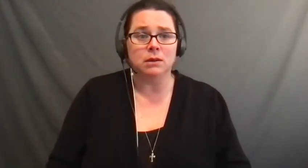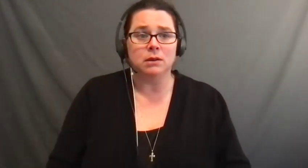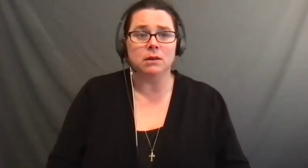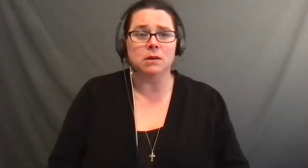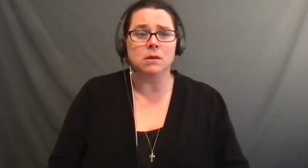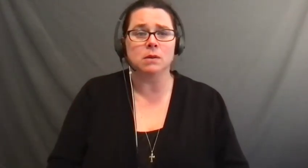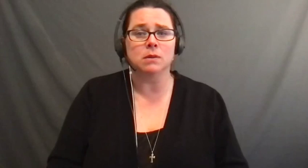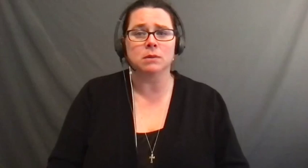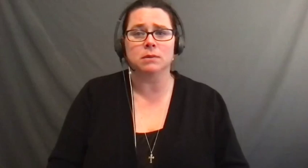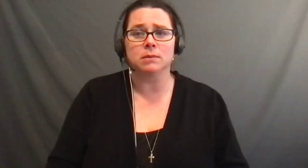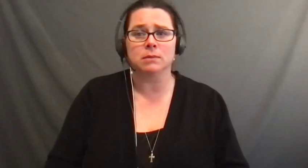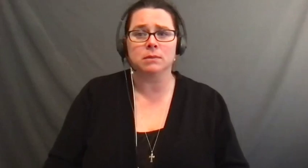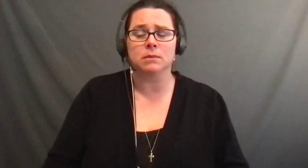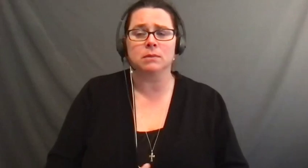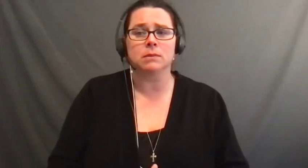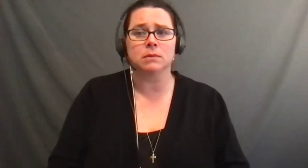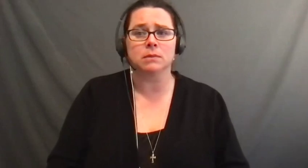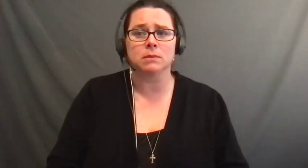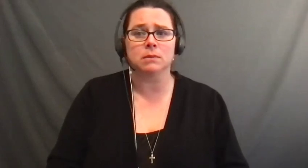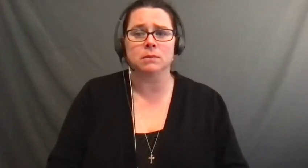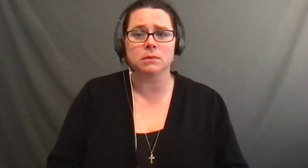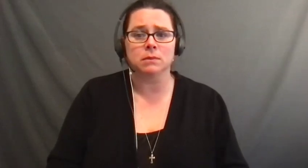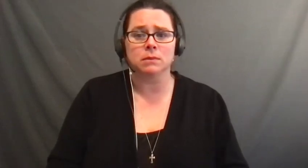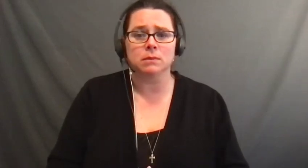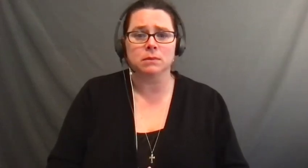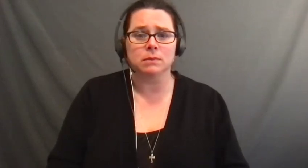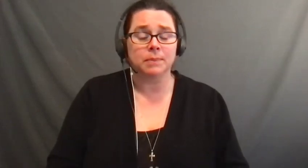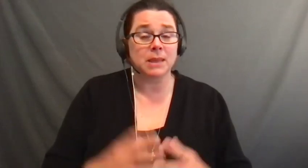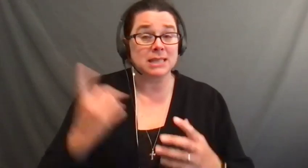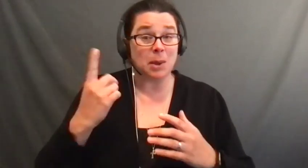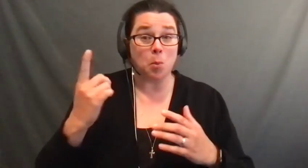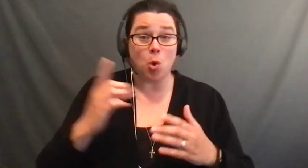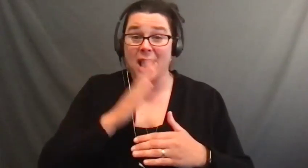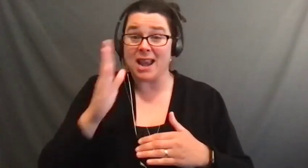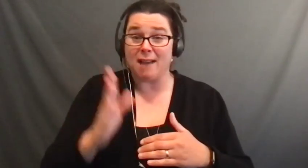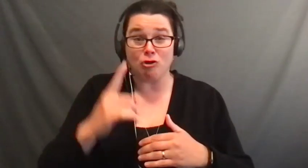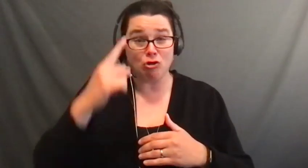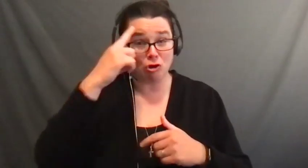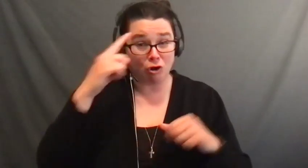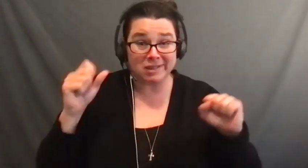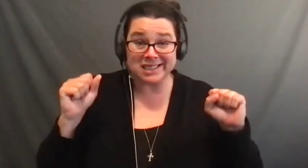I like my hermit. I love my hermit shell.